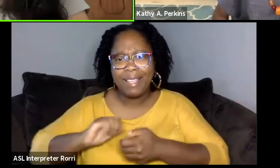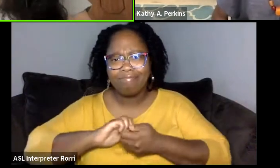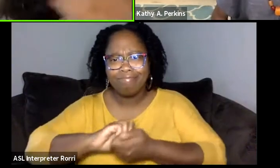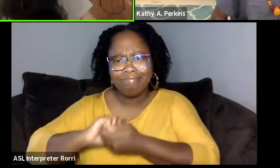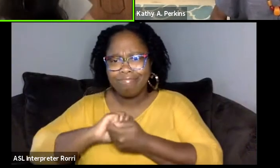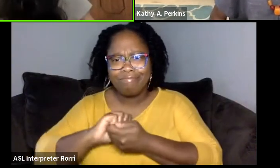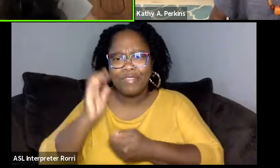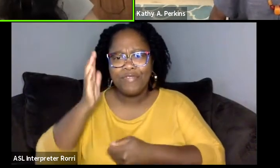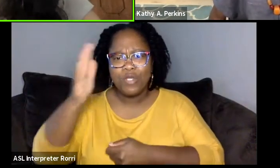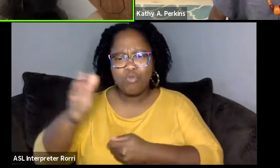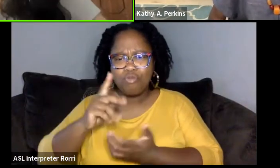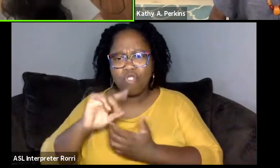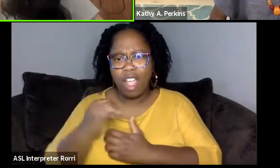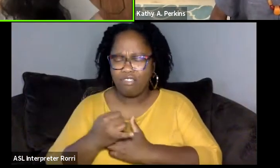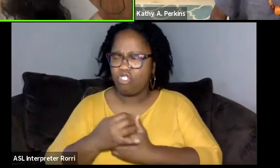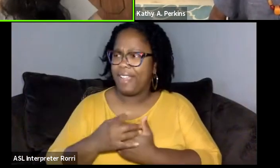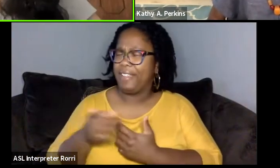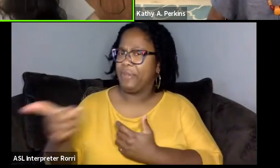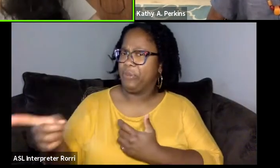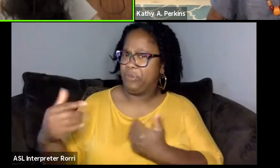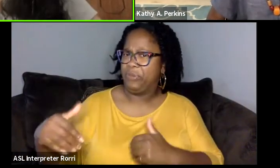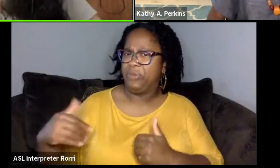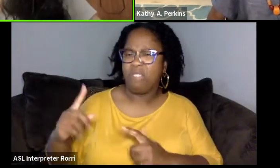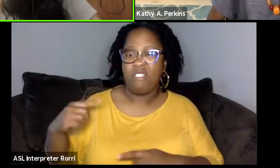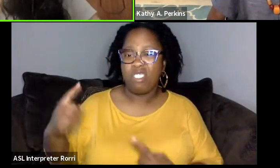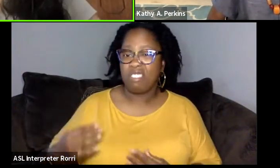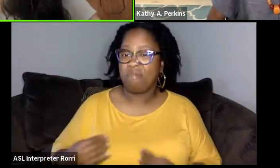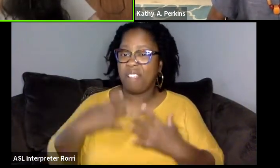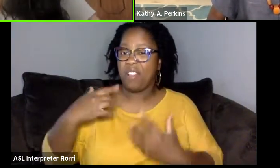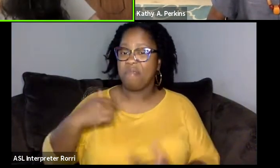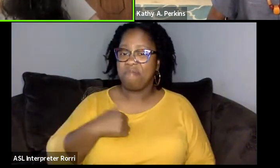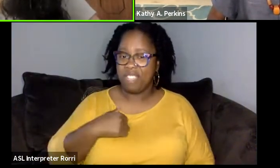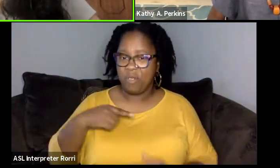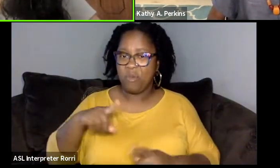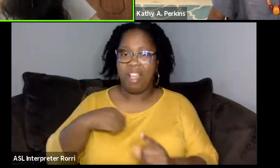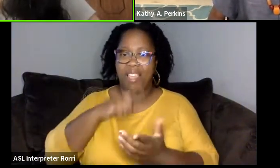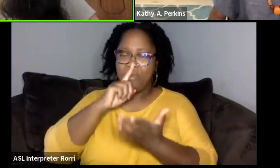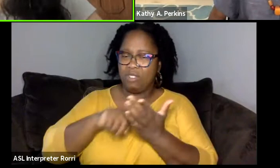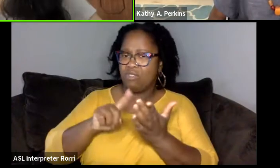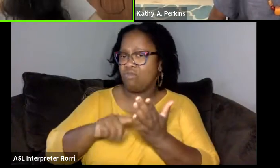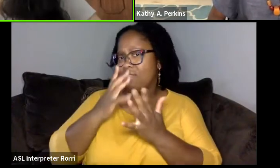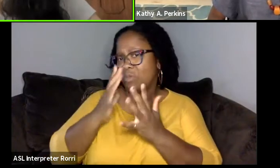And you've been a constant source of inspiration for me as I've been doing my research. So, thank you so much for being a resource